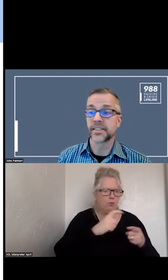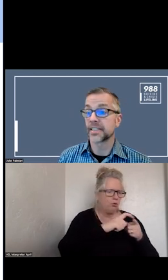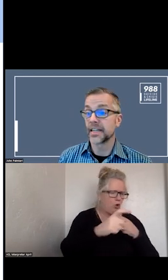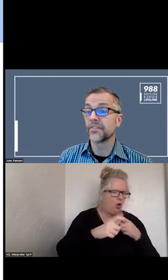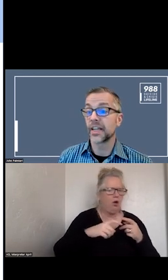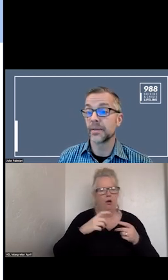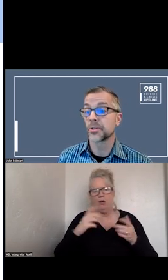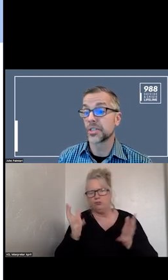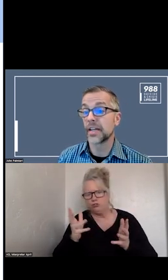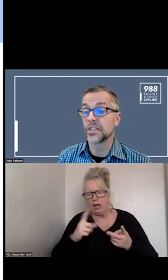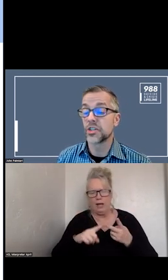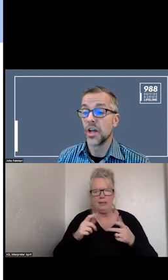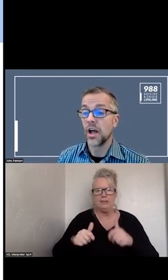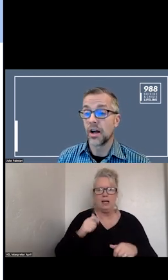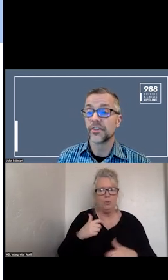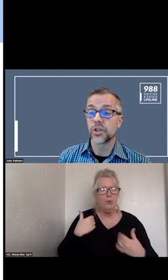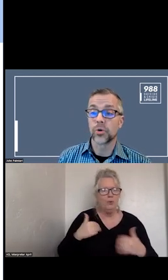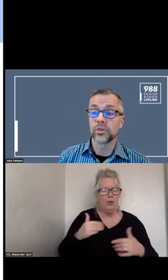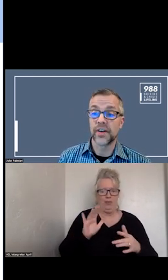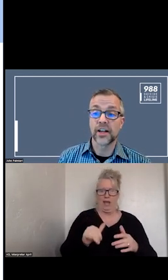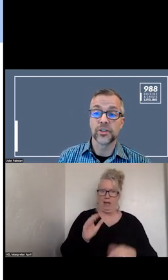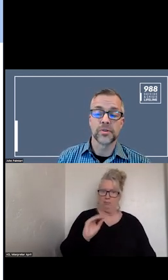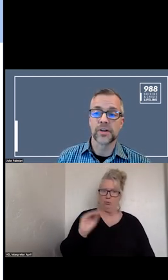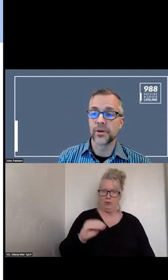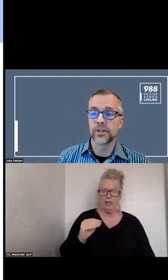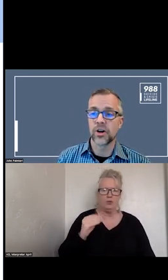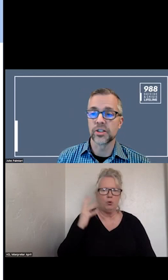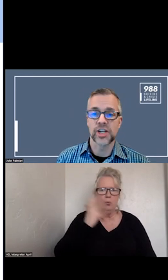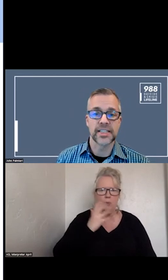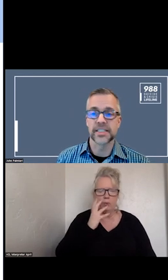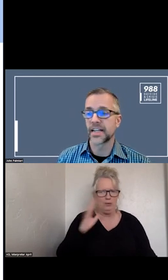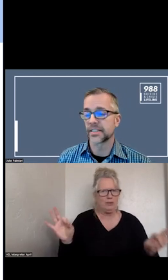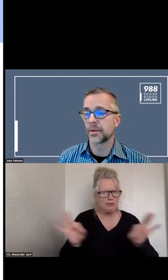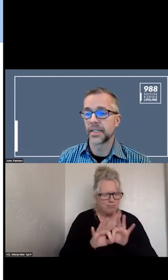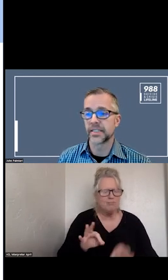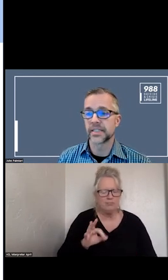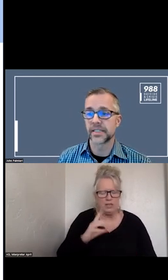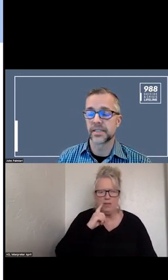THAT IS A SIGNIFICANT PERCENT OF THE CALLS ROUTED COMING INTO THE SYSTEM.